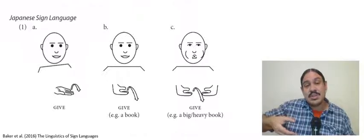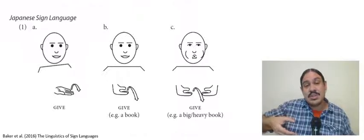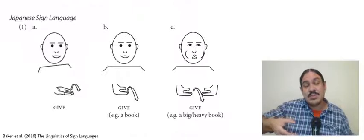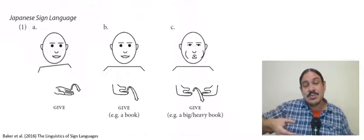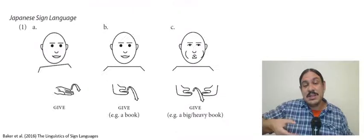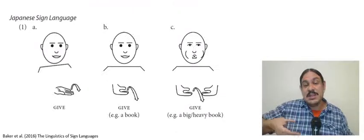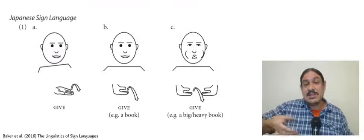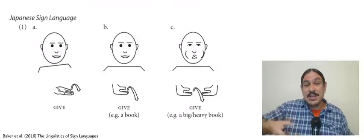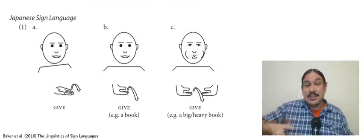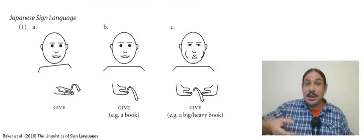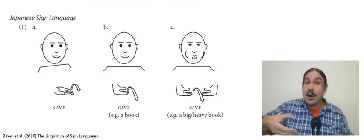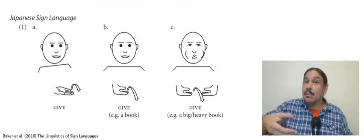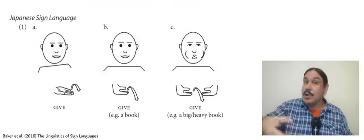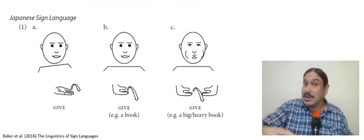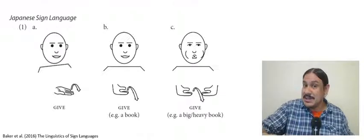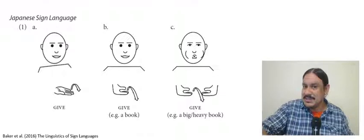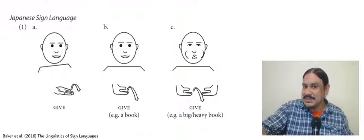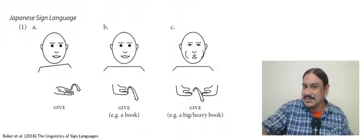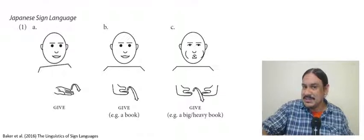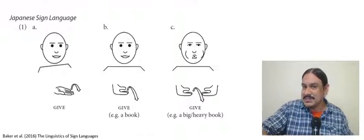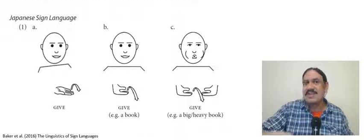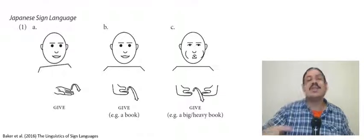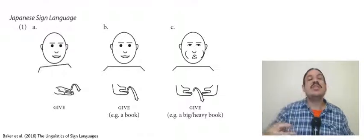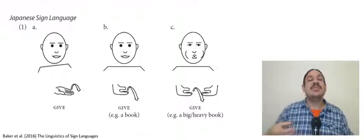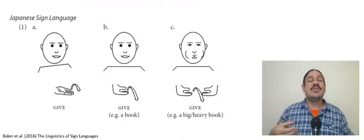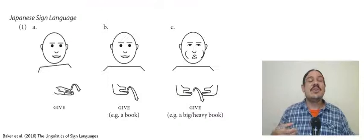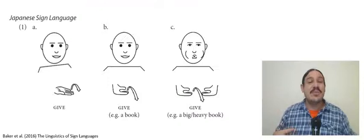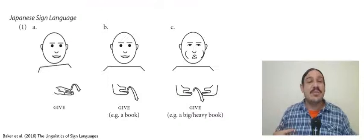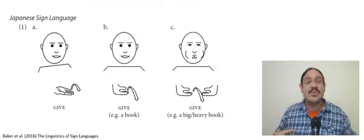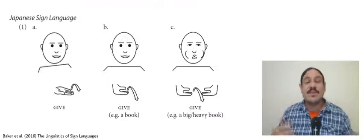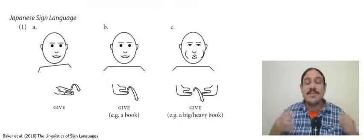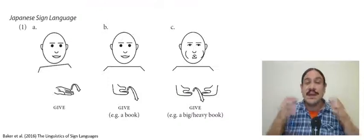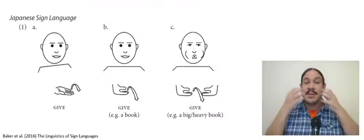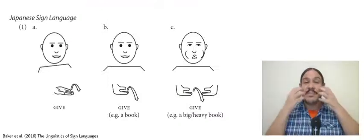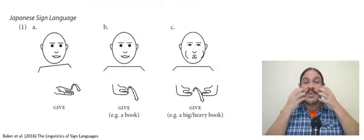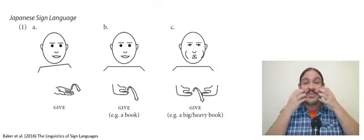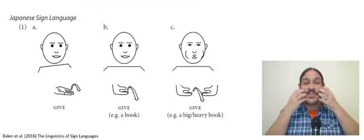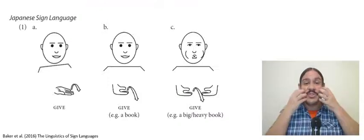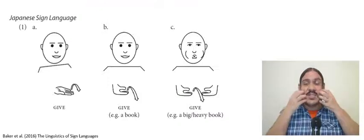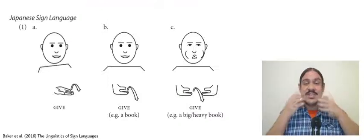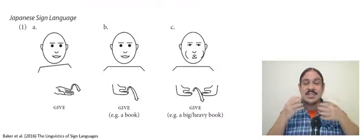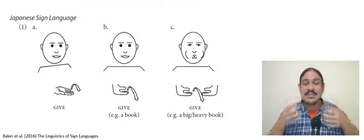notice how both the puffing of the cheeks and the configuration of the hands is happening at the same